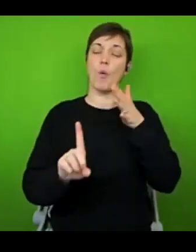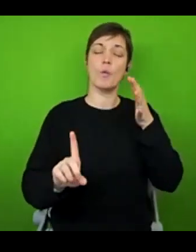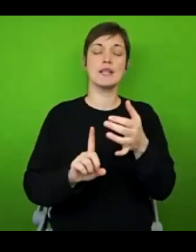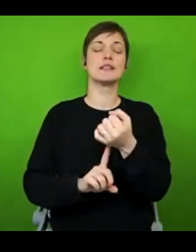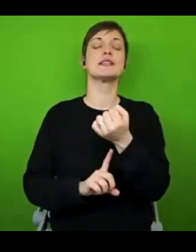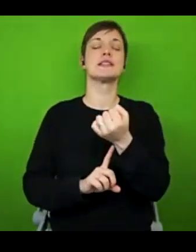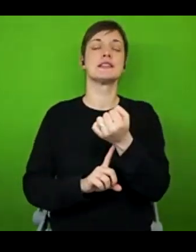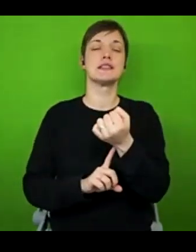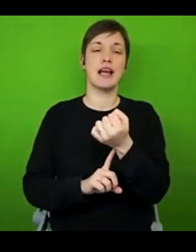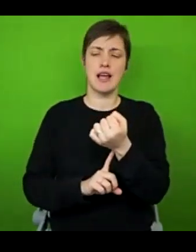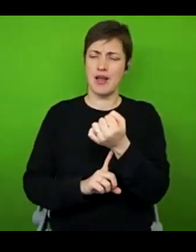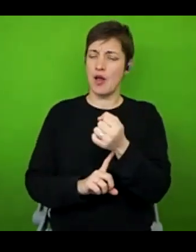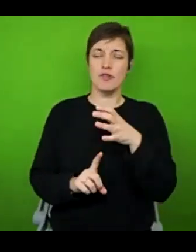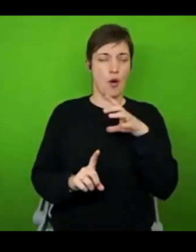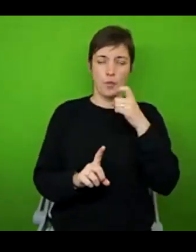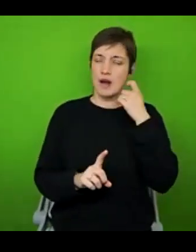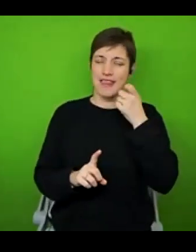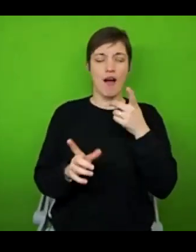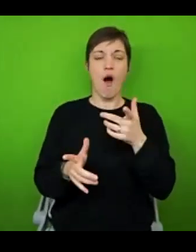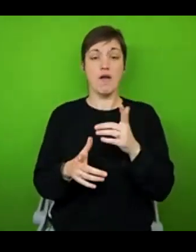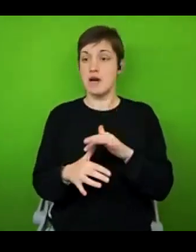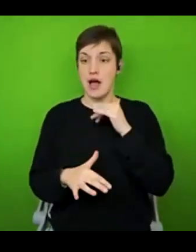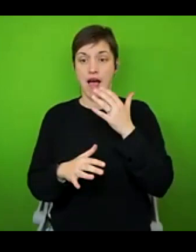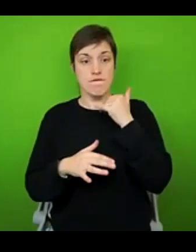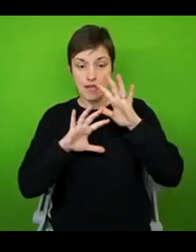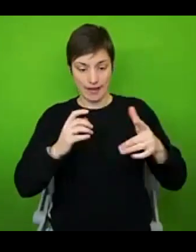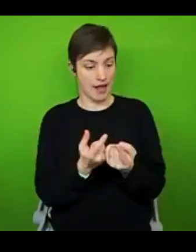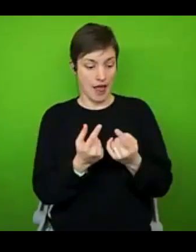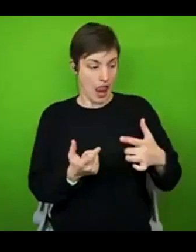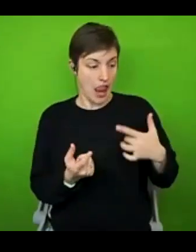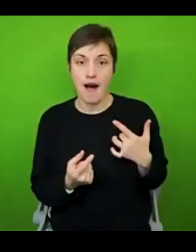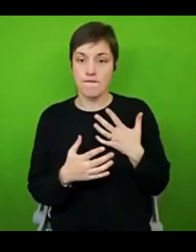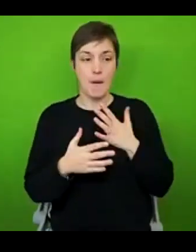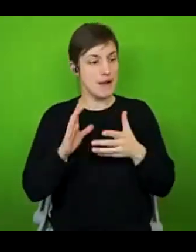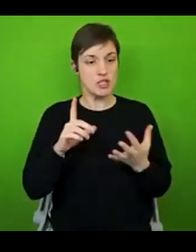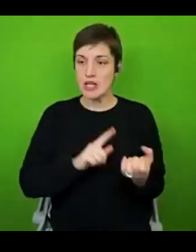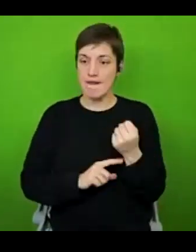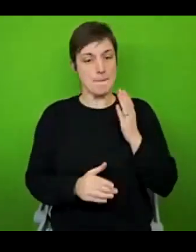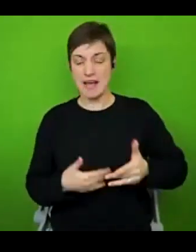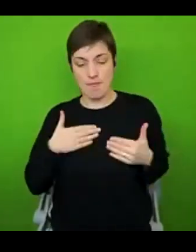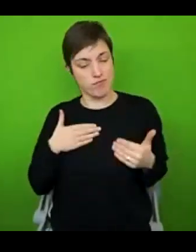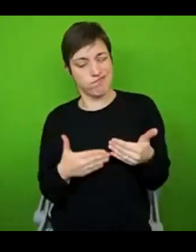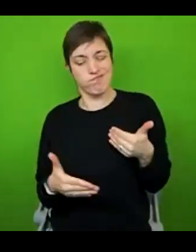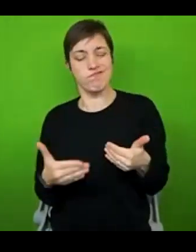productivity is the be all and end all of everything in life. But in my personal experience, I do find that one of the best